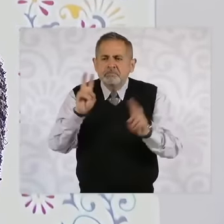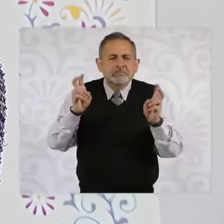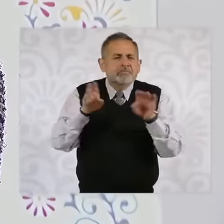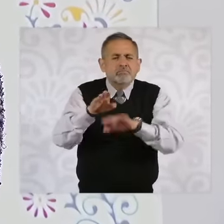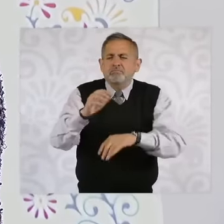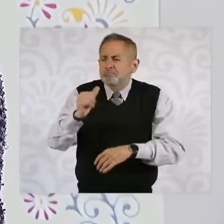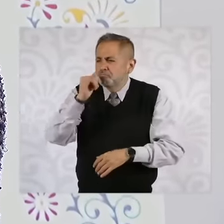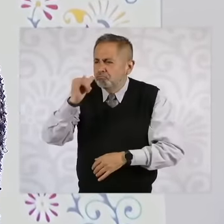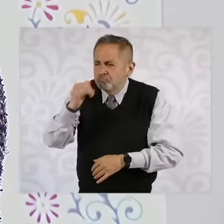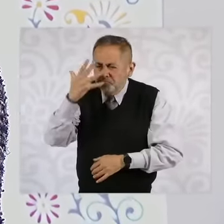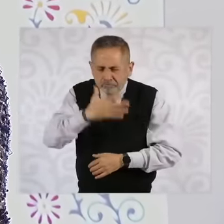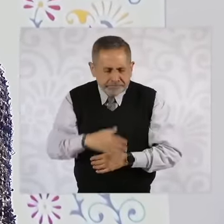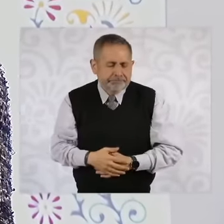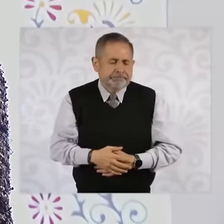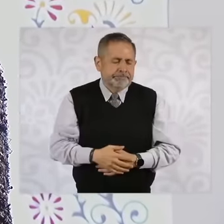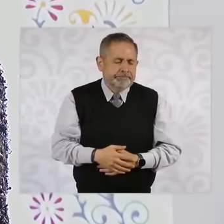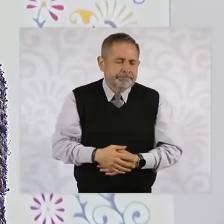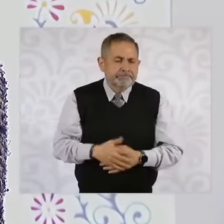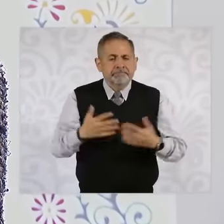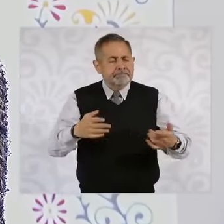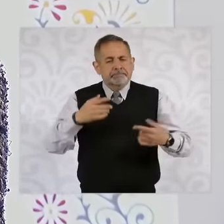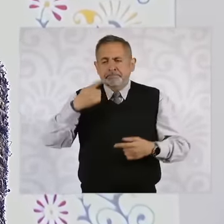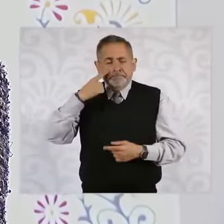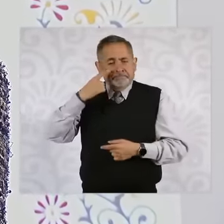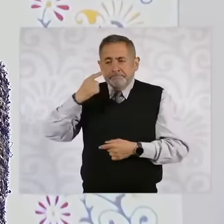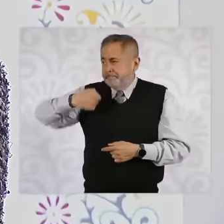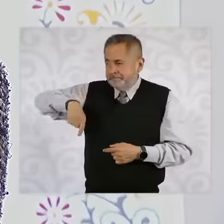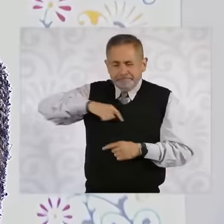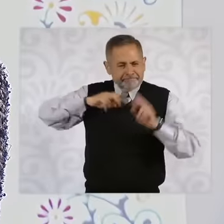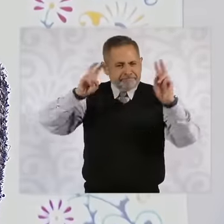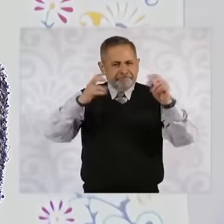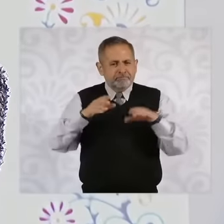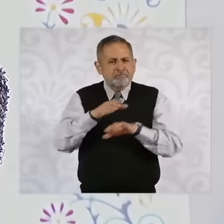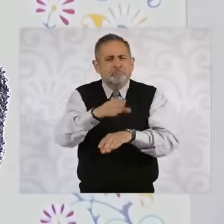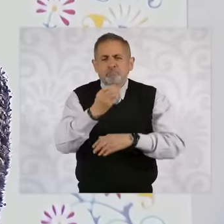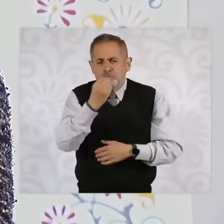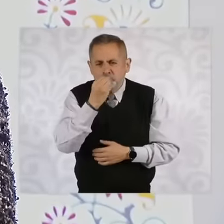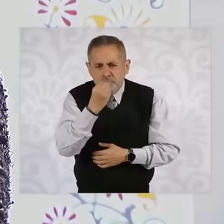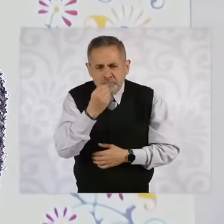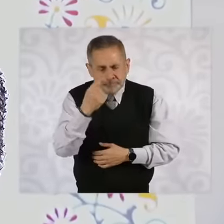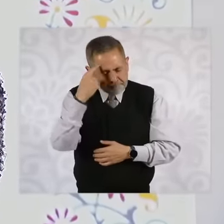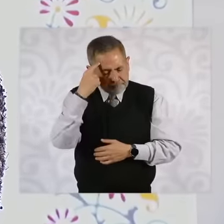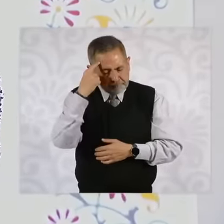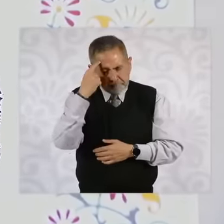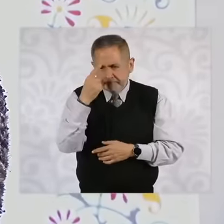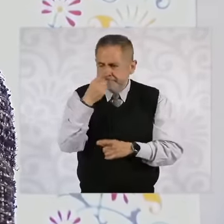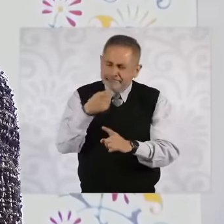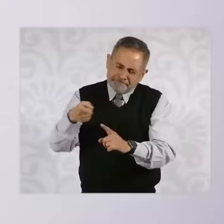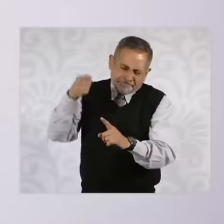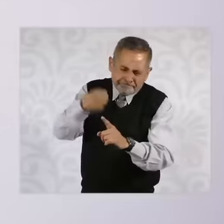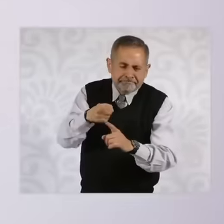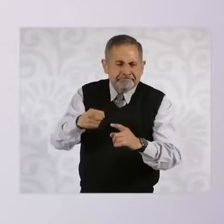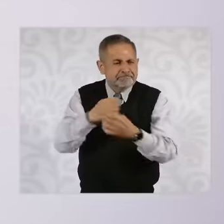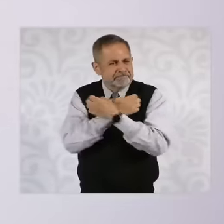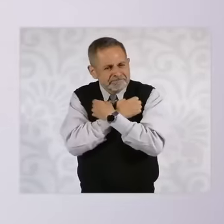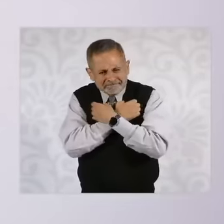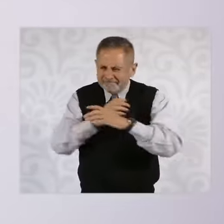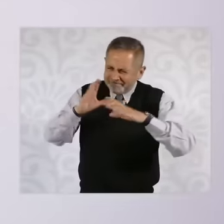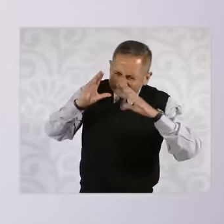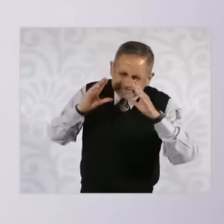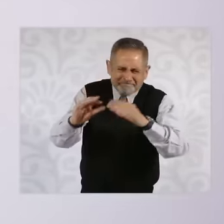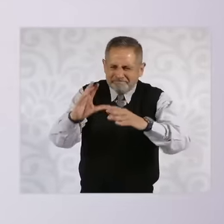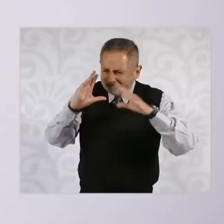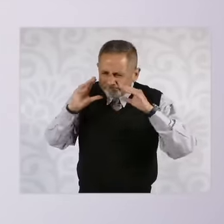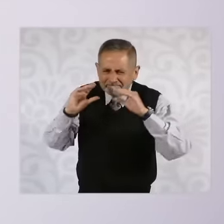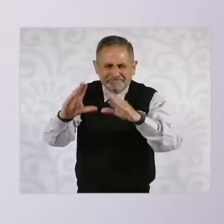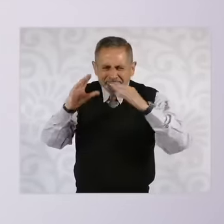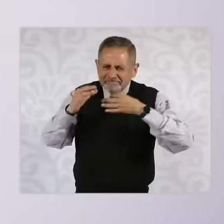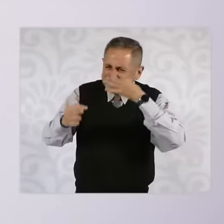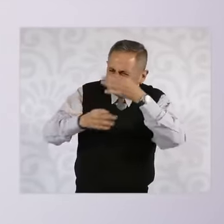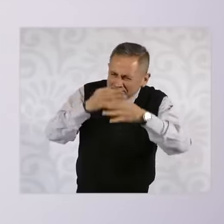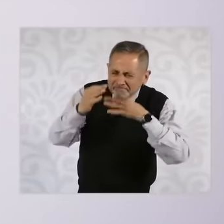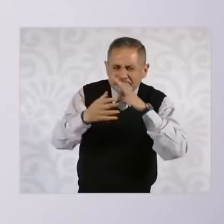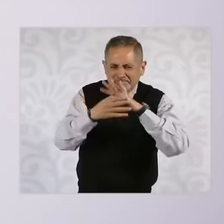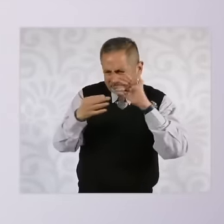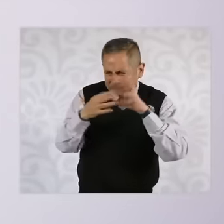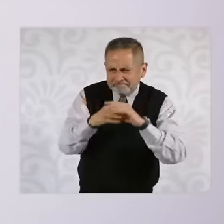of Food, hey, we put great emphasis on education, promotion, training, training